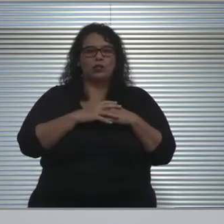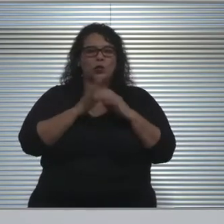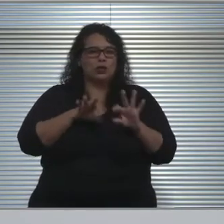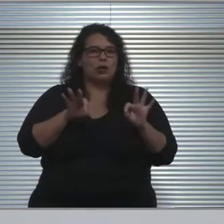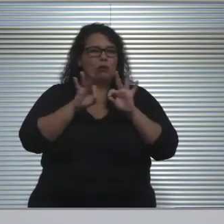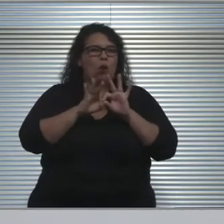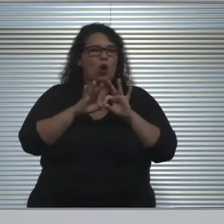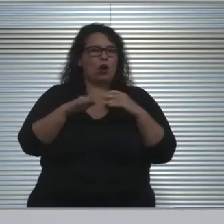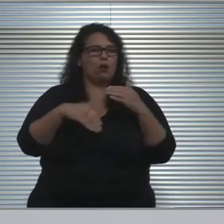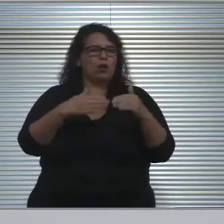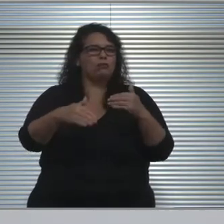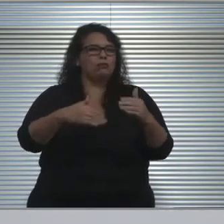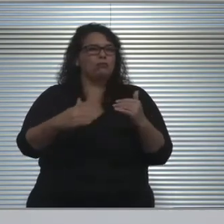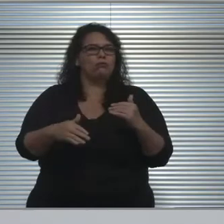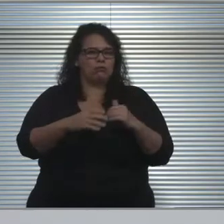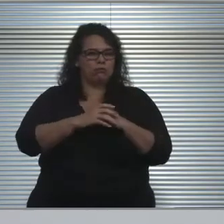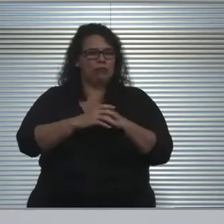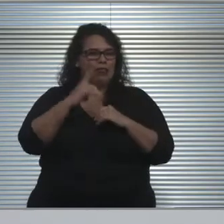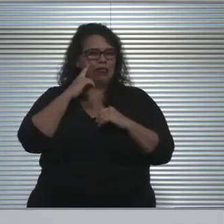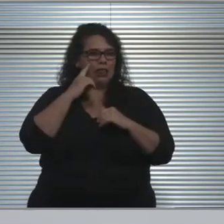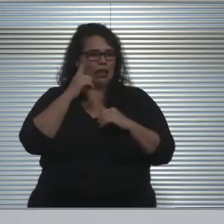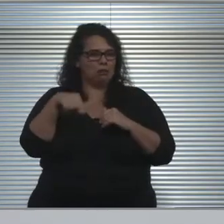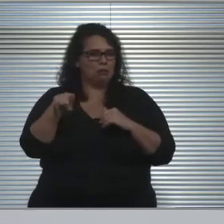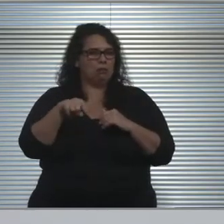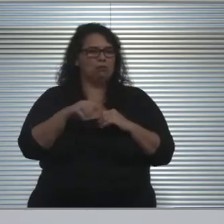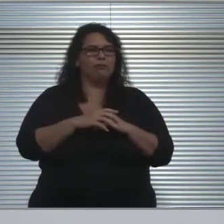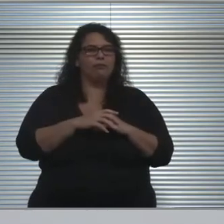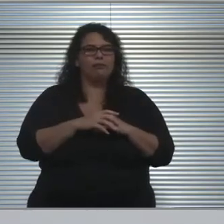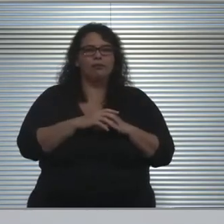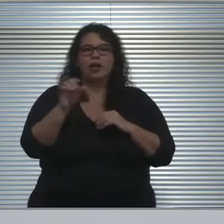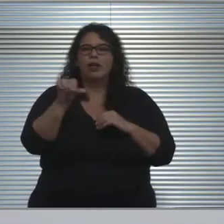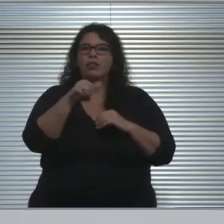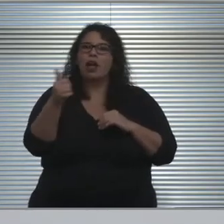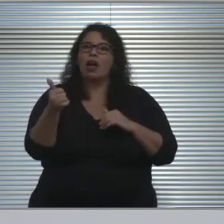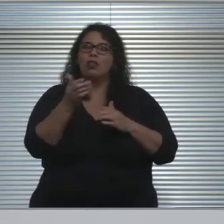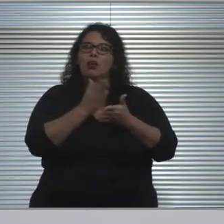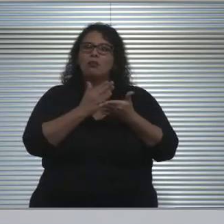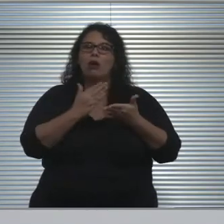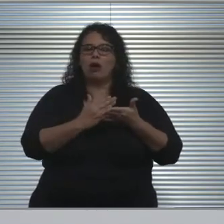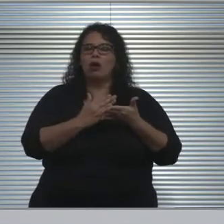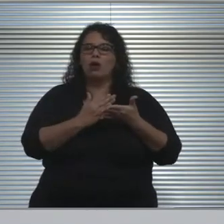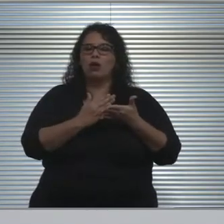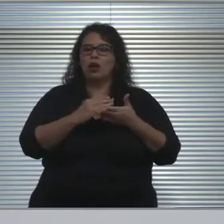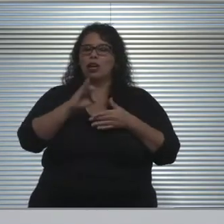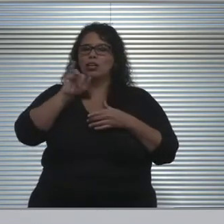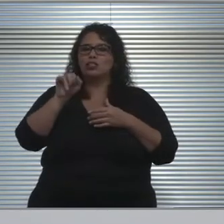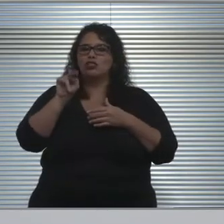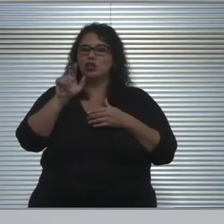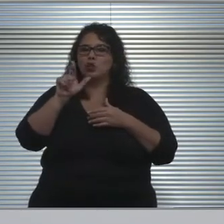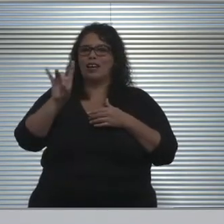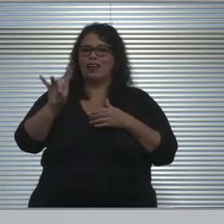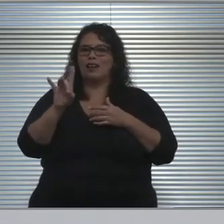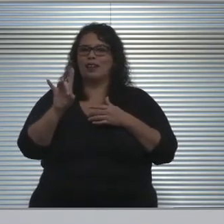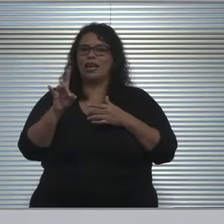So with those things in mind, the other piece of information around January 28th was that we aligned with the semester.